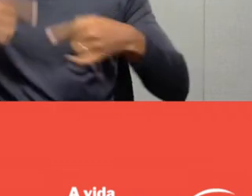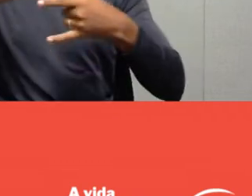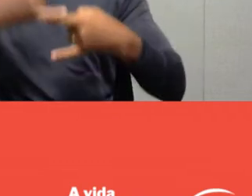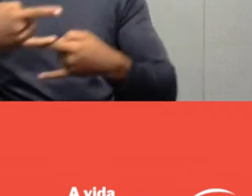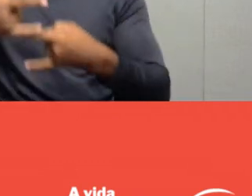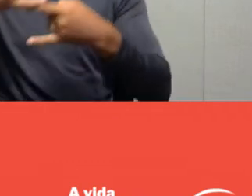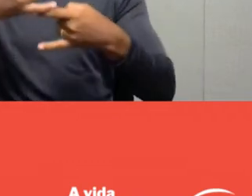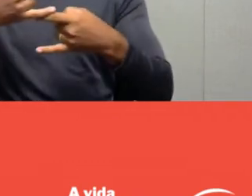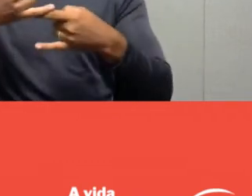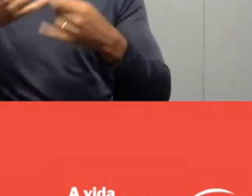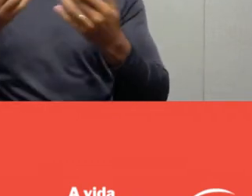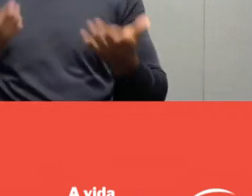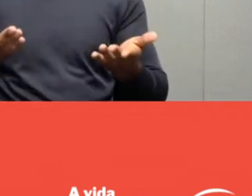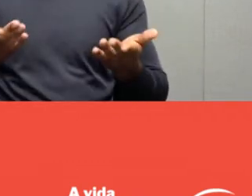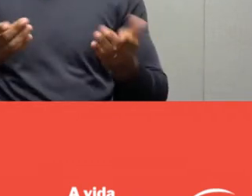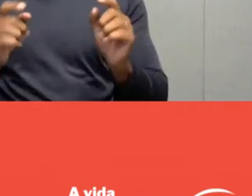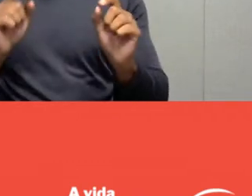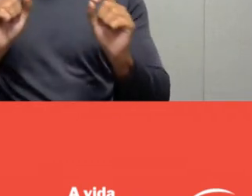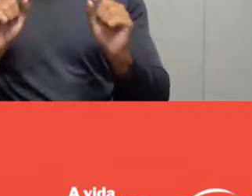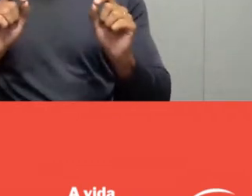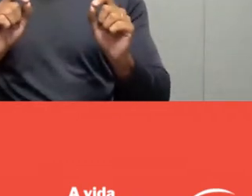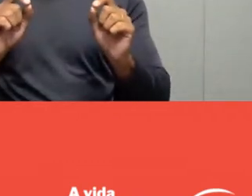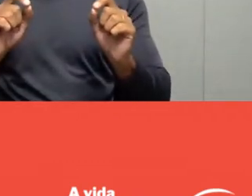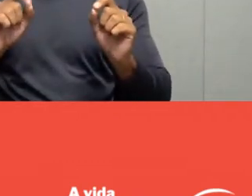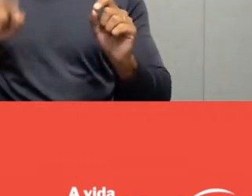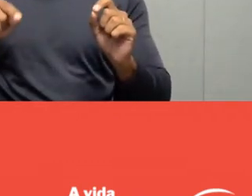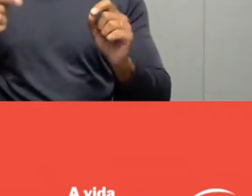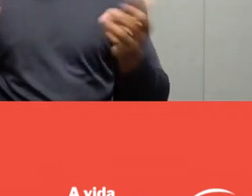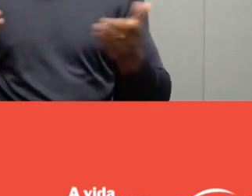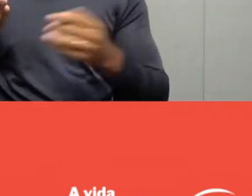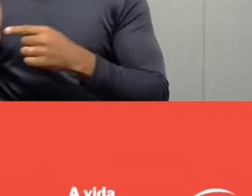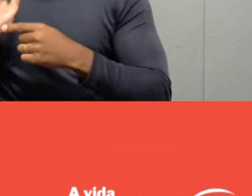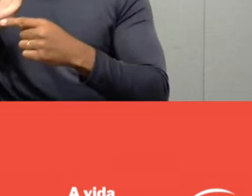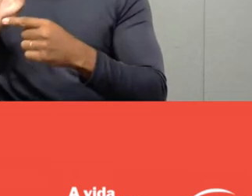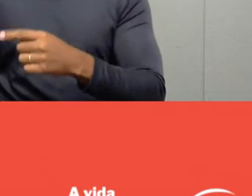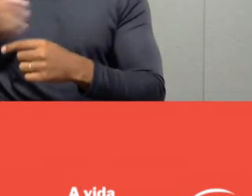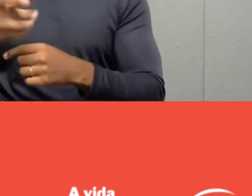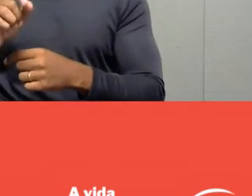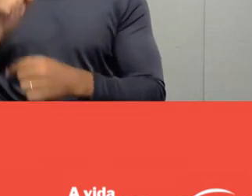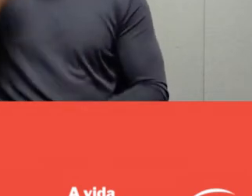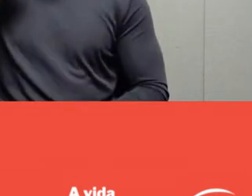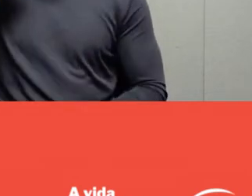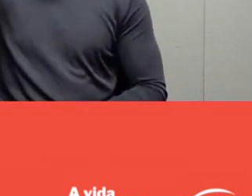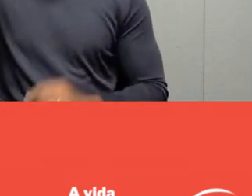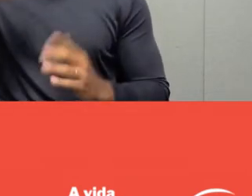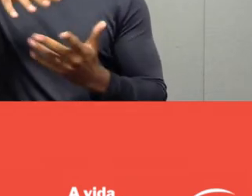which complements the launching of the World Leisure Day, 2023 edition.